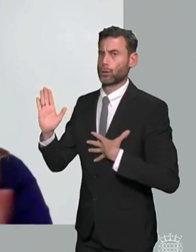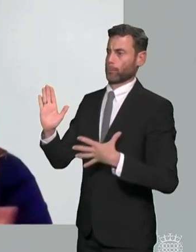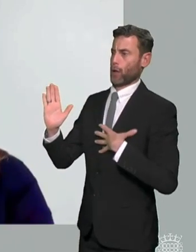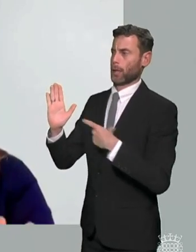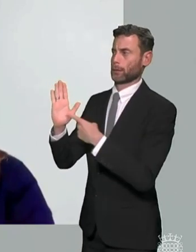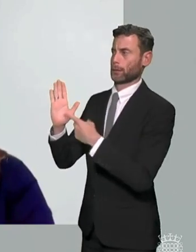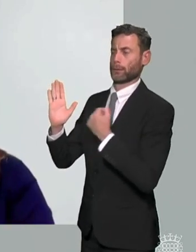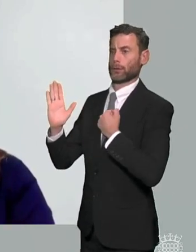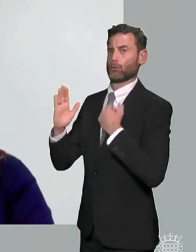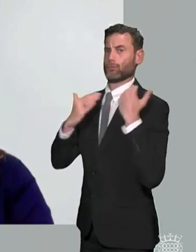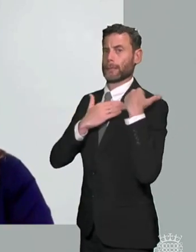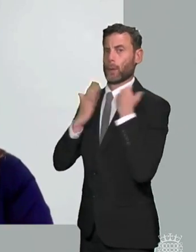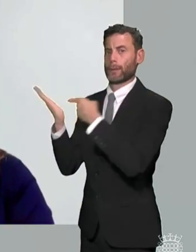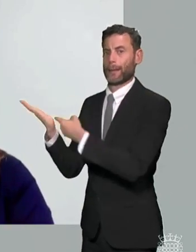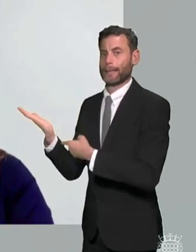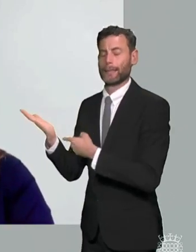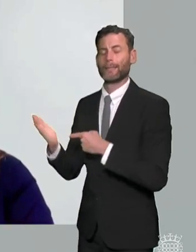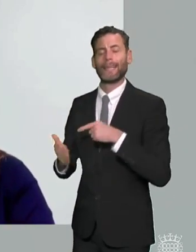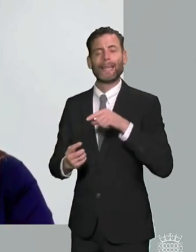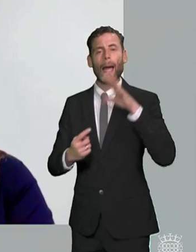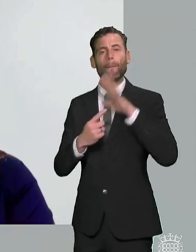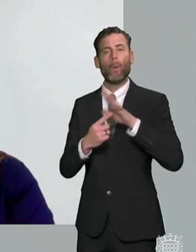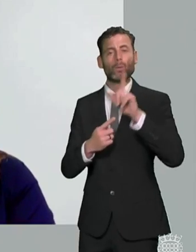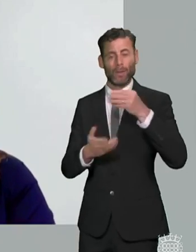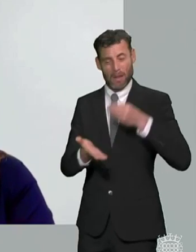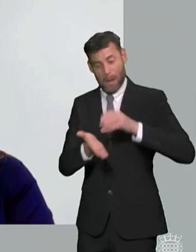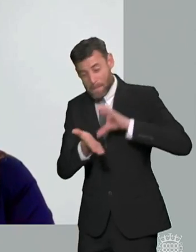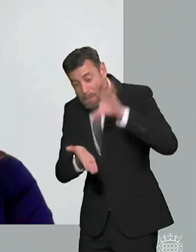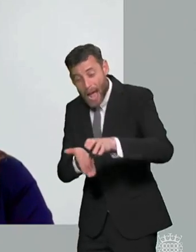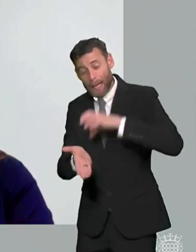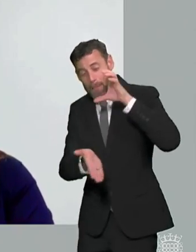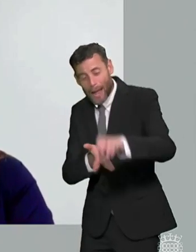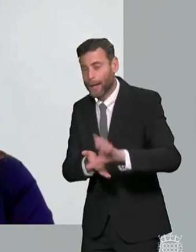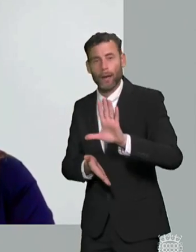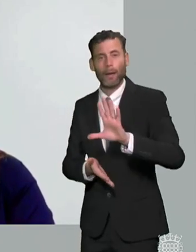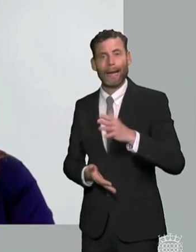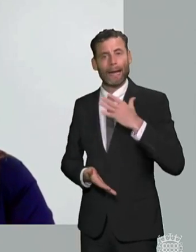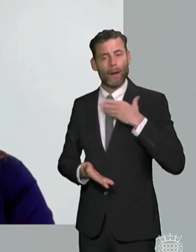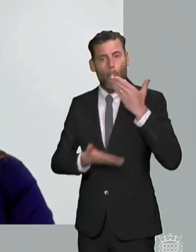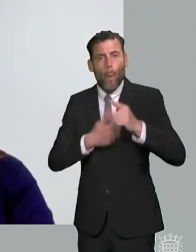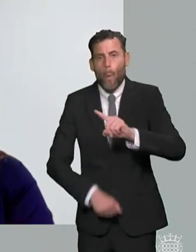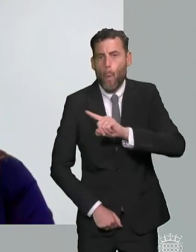just pushing money in and i've always said that you won't resolve the the issues in um in the send